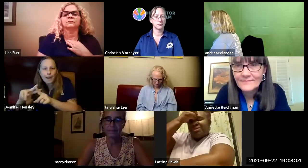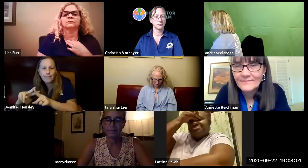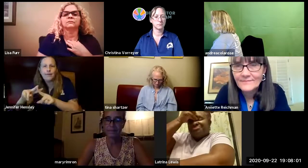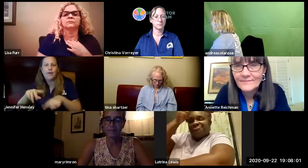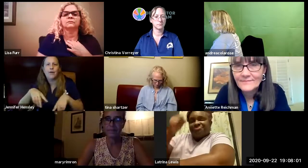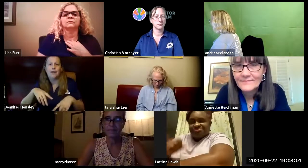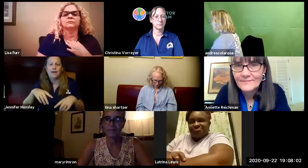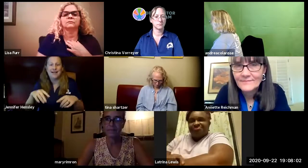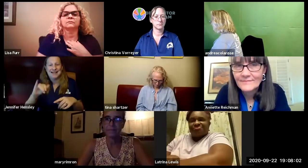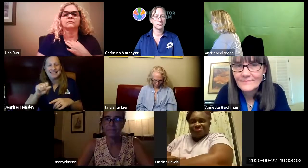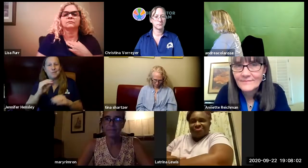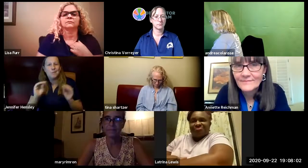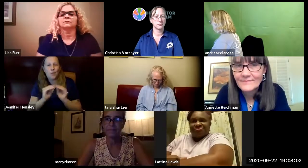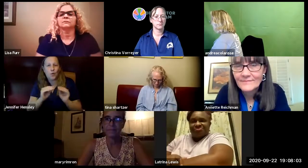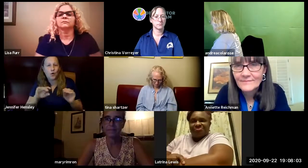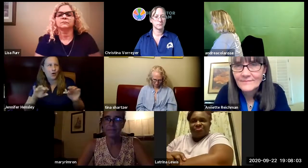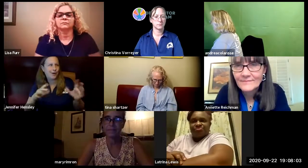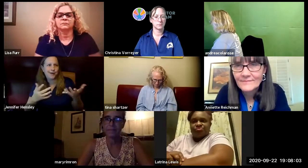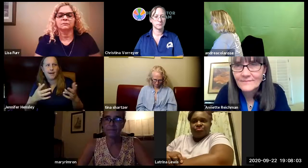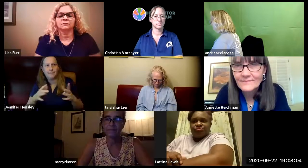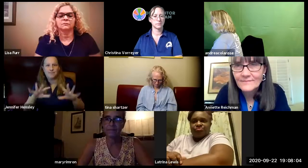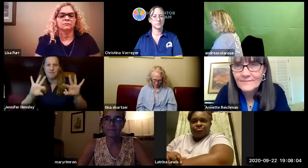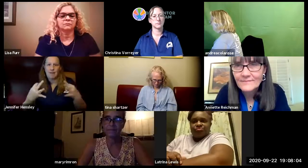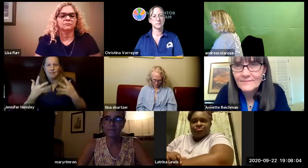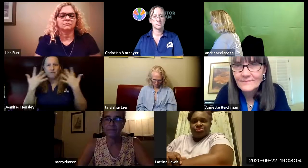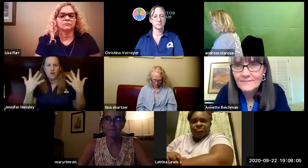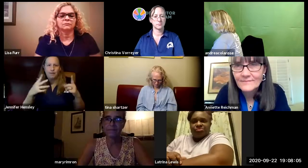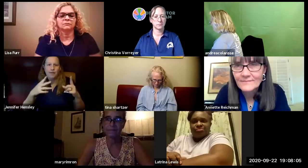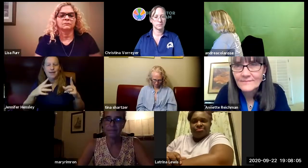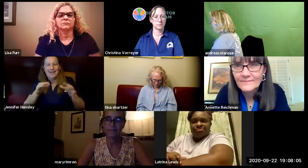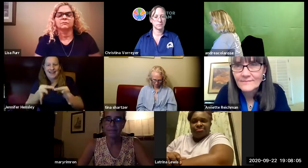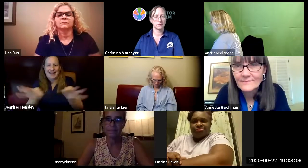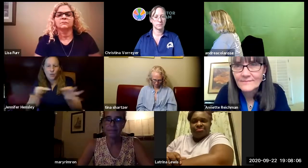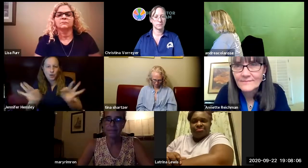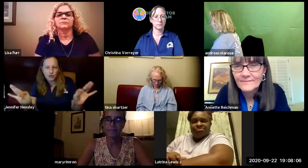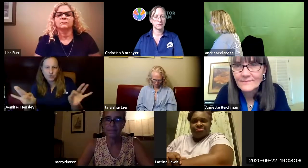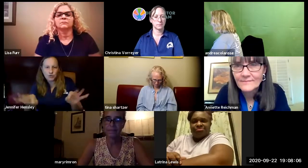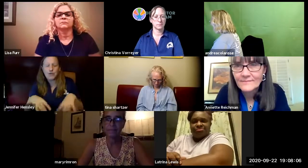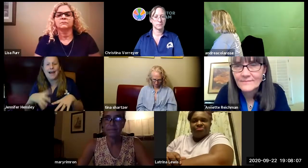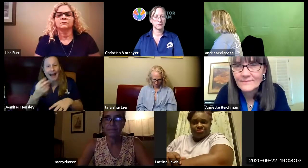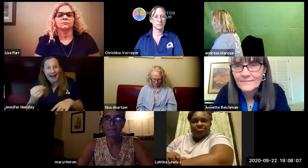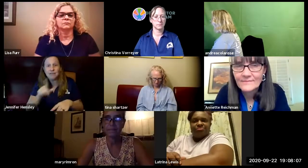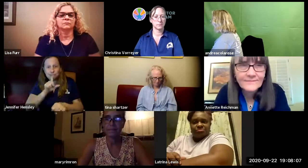they have child friendly vocabulary